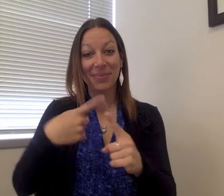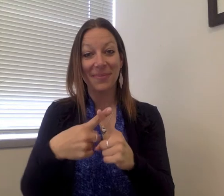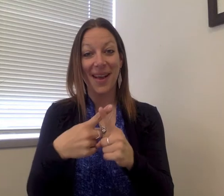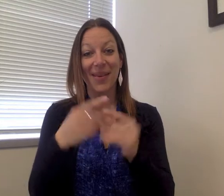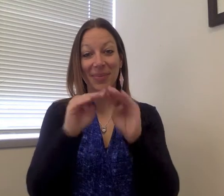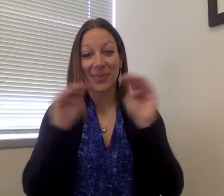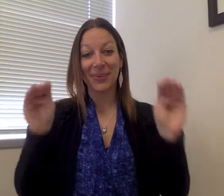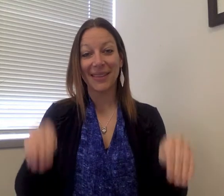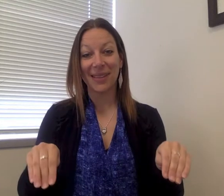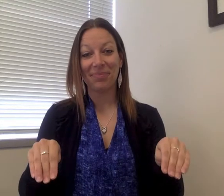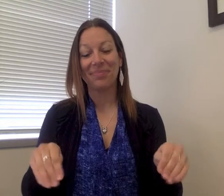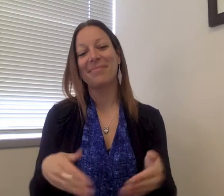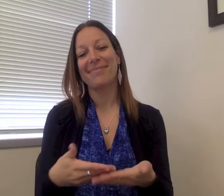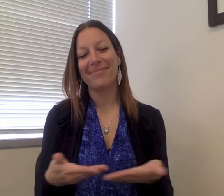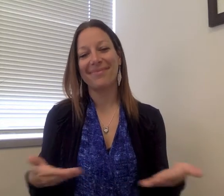For more information about the museum, please go to this website.